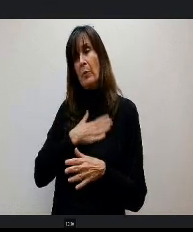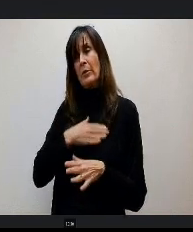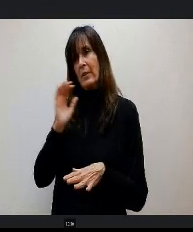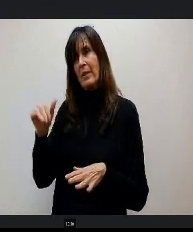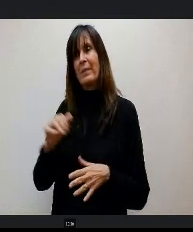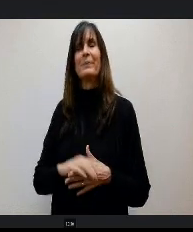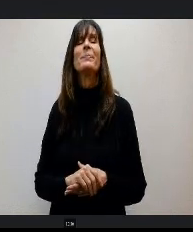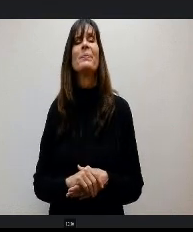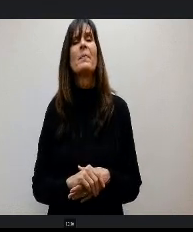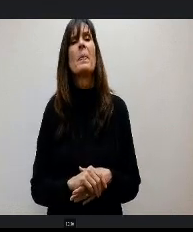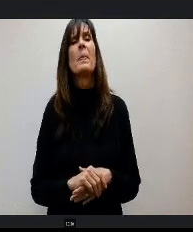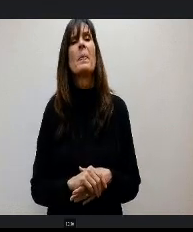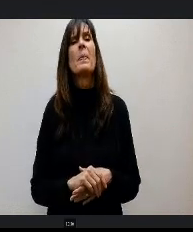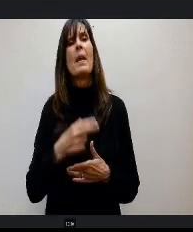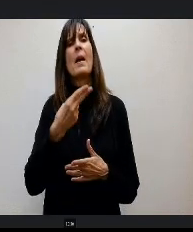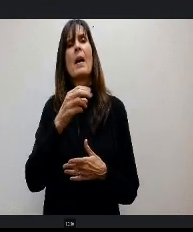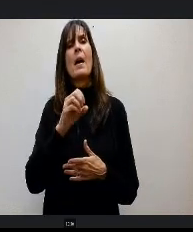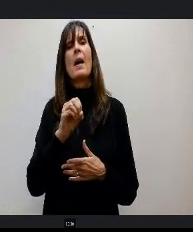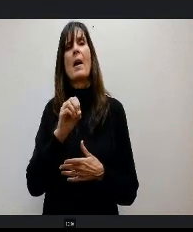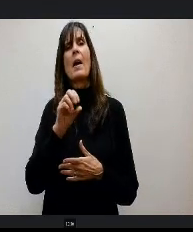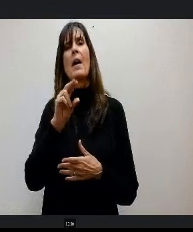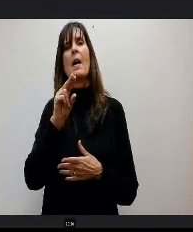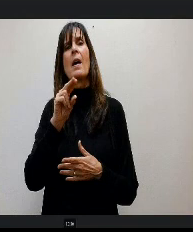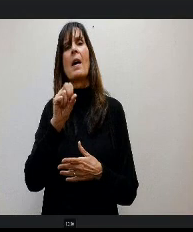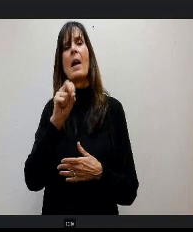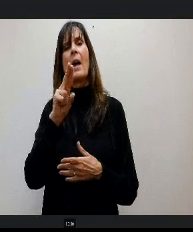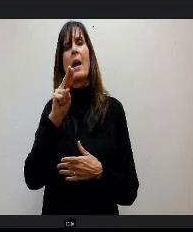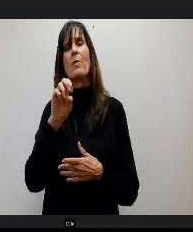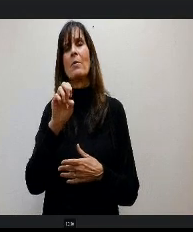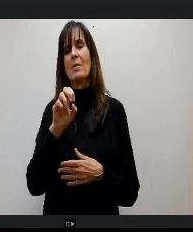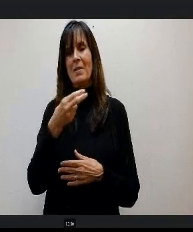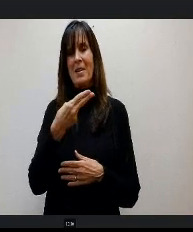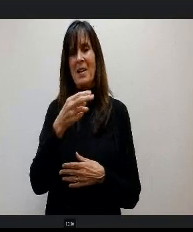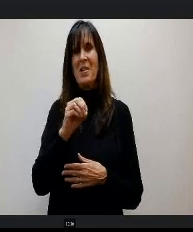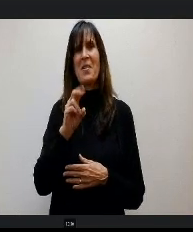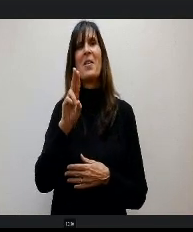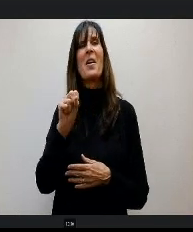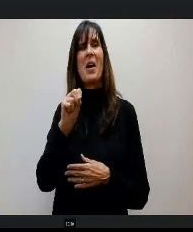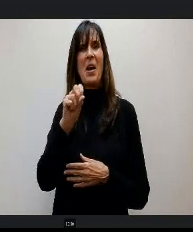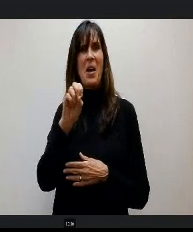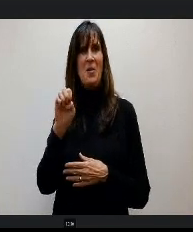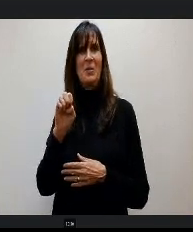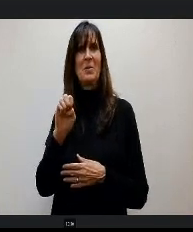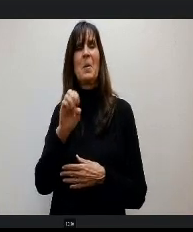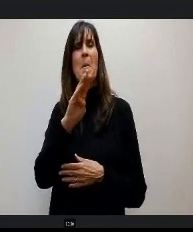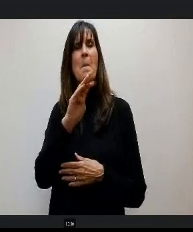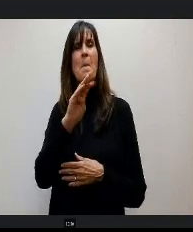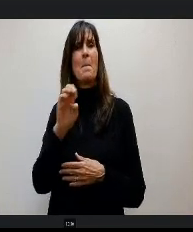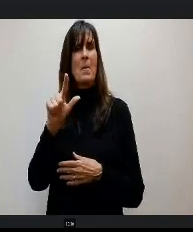House Bill 1221, it's the income tax credit for eligible teachers. The last time I